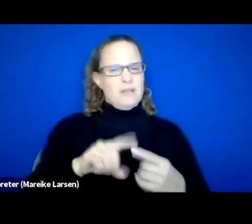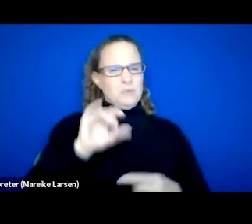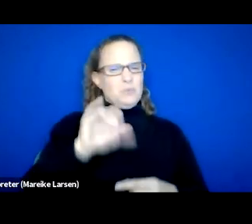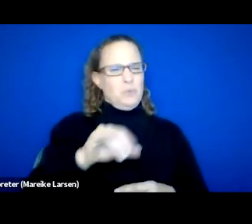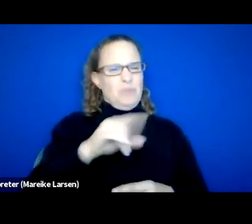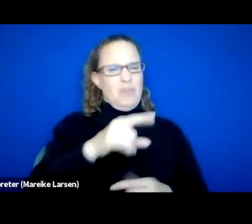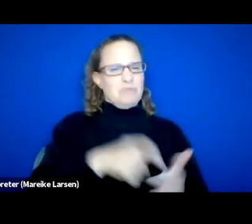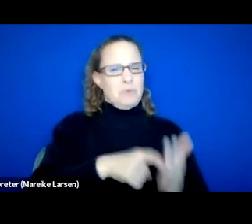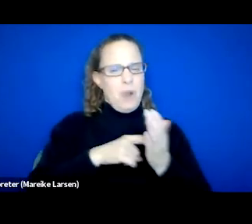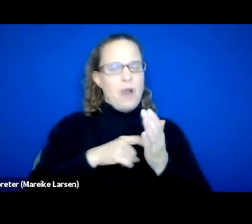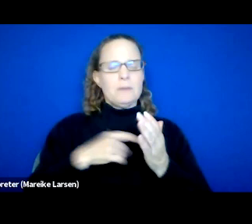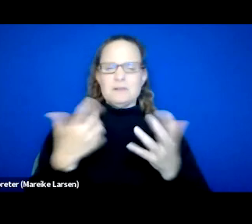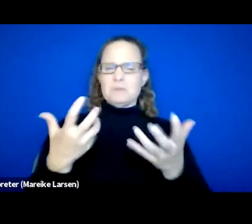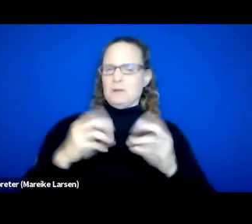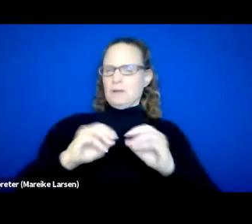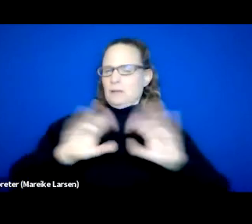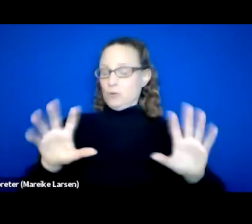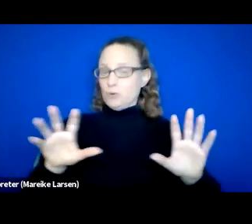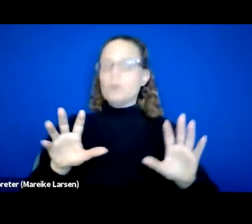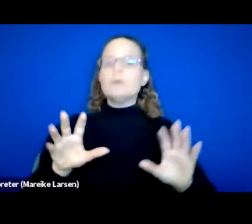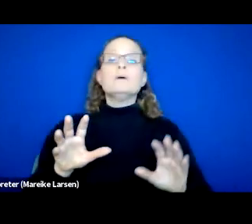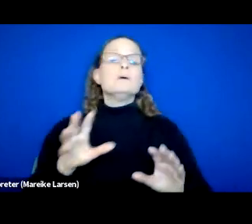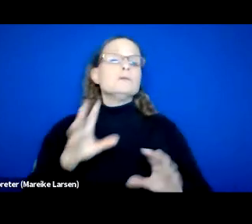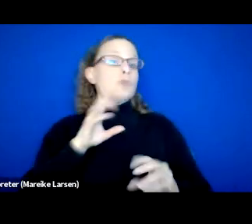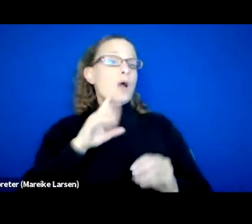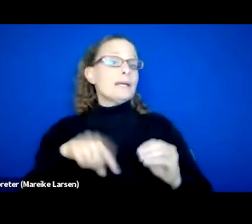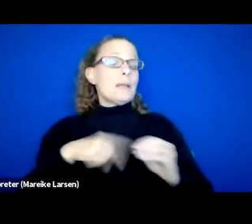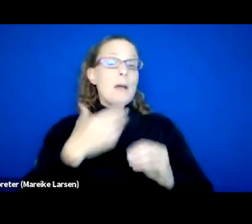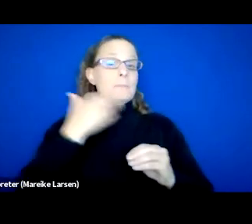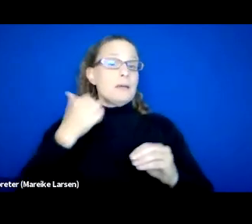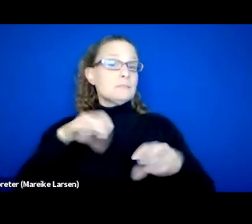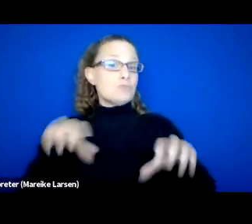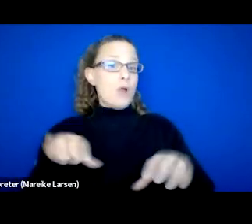So I wanna be clear that when we are talking about best practices in Recovery Housing,